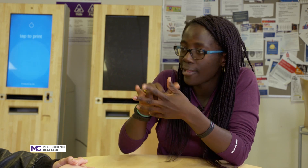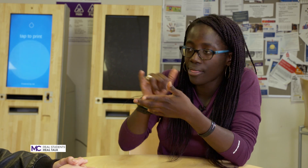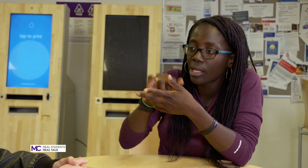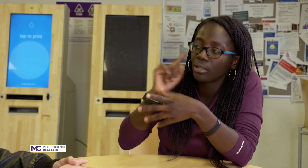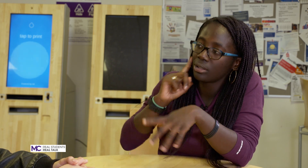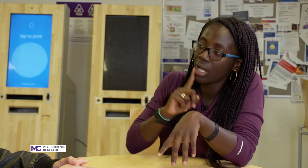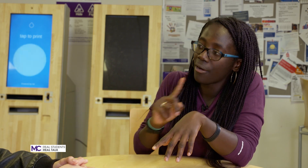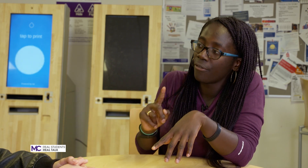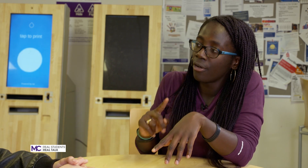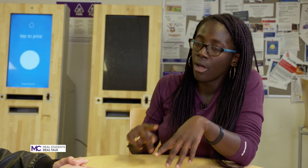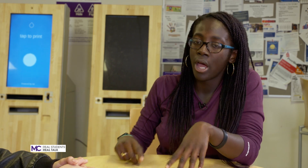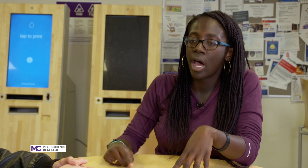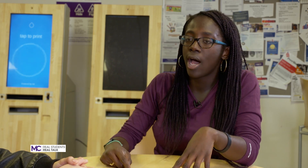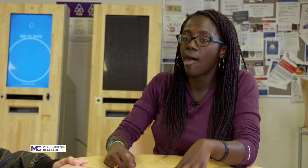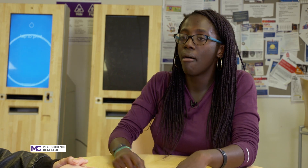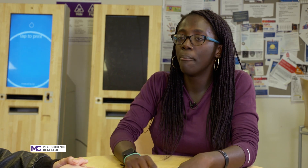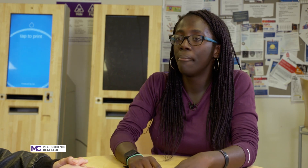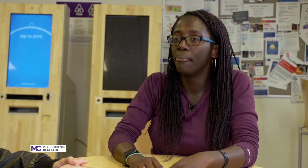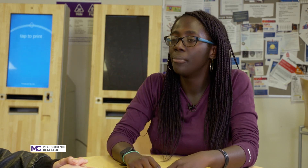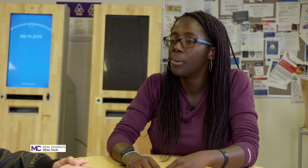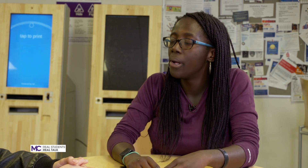that is deaf